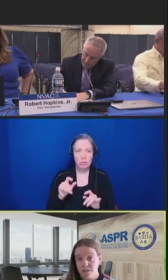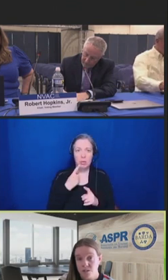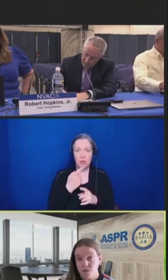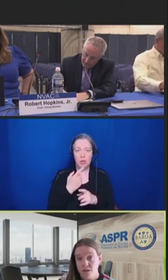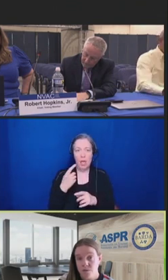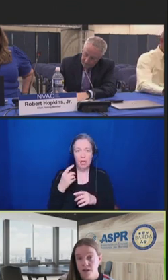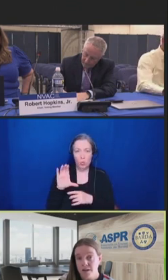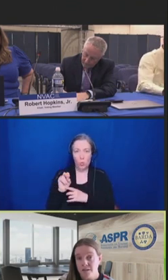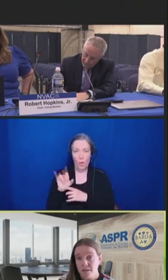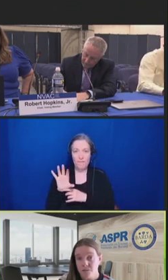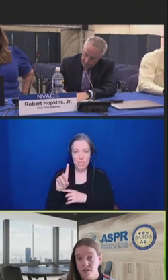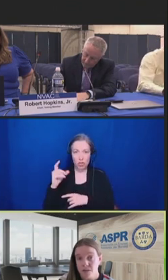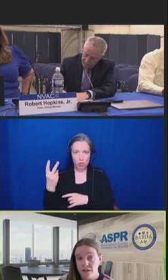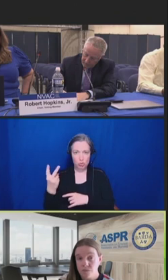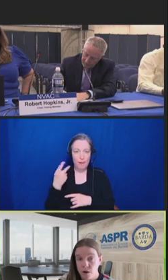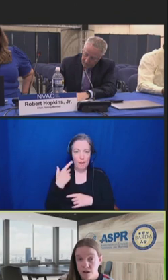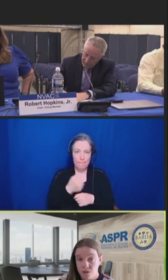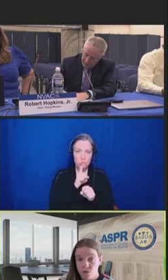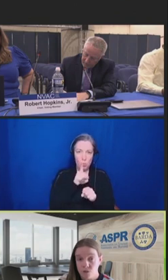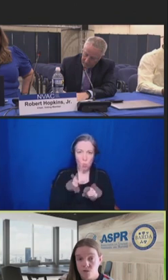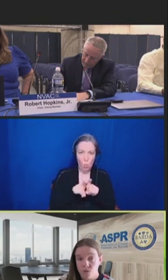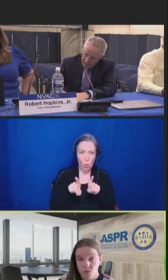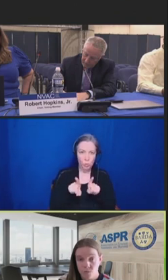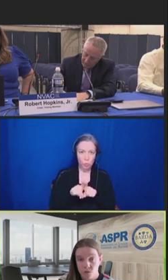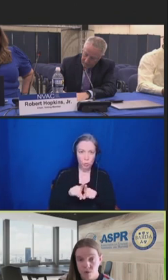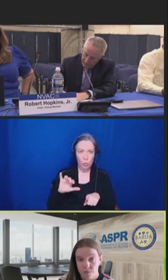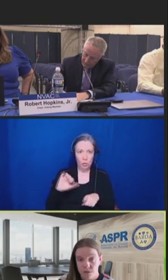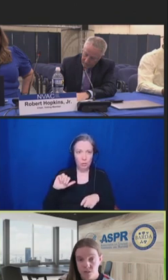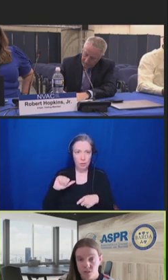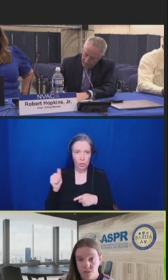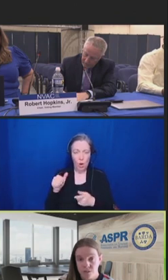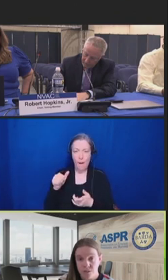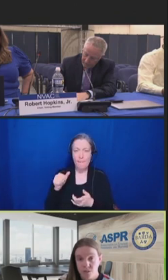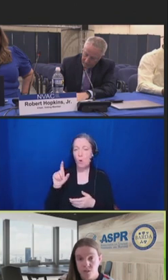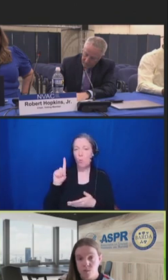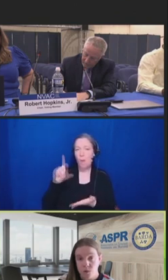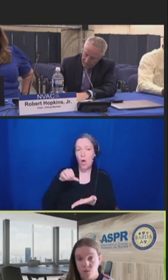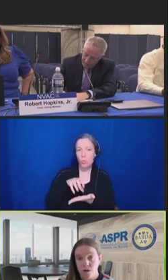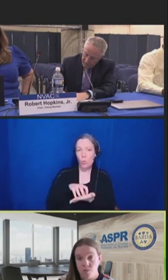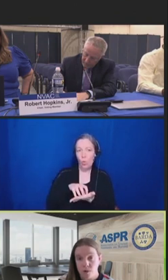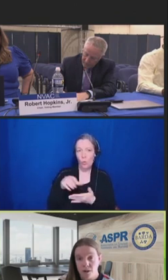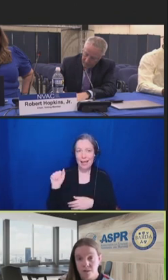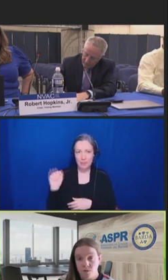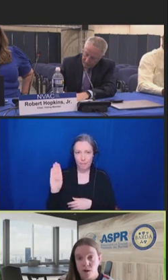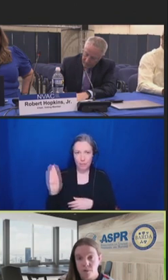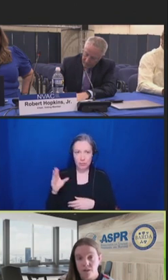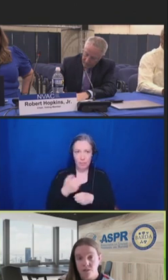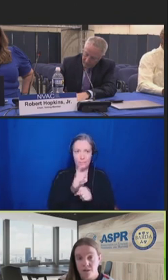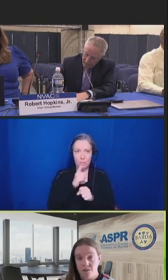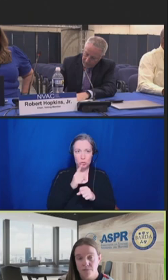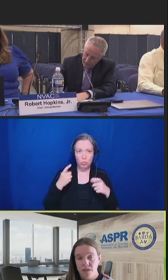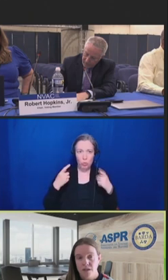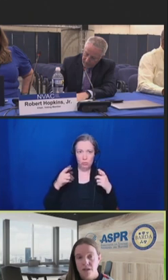to enable access to an effective product for our most vulnerable populations, such as the immune-compromised population.